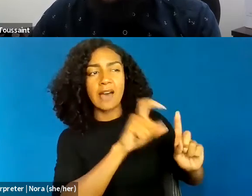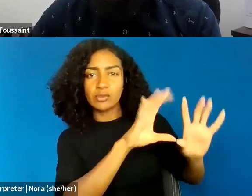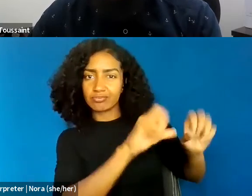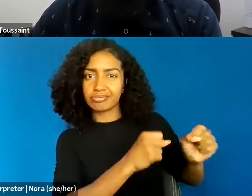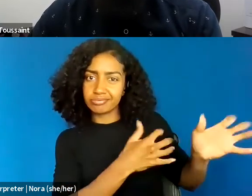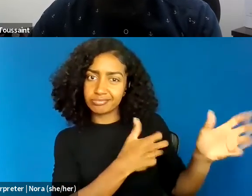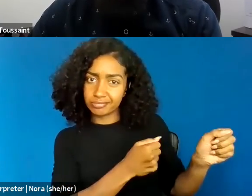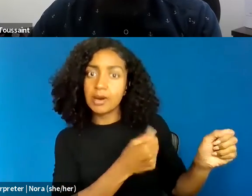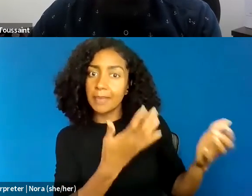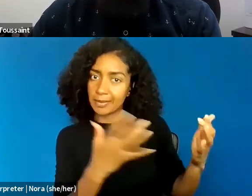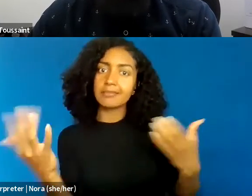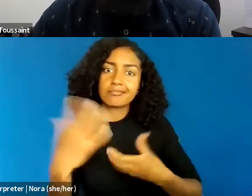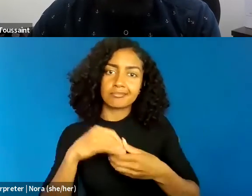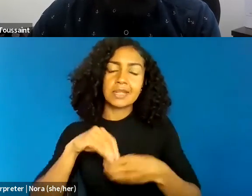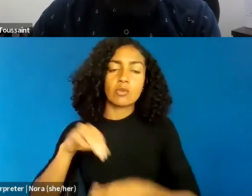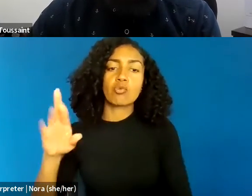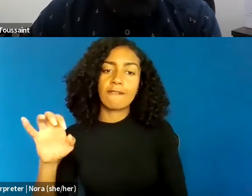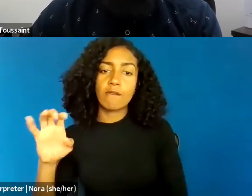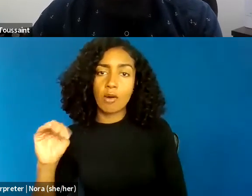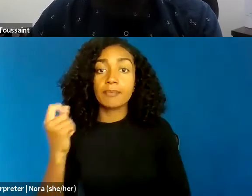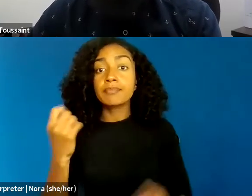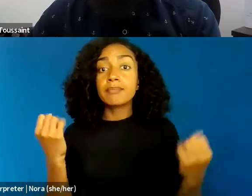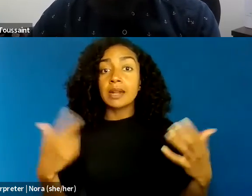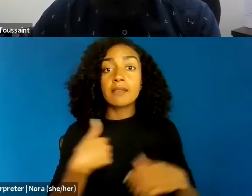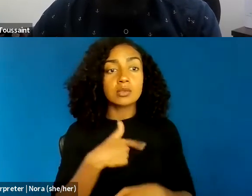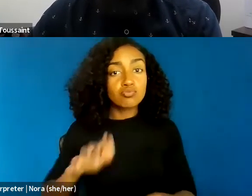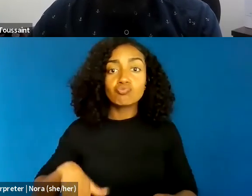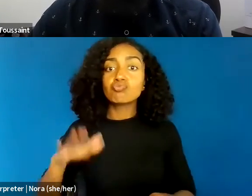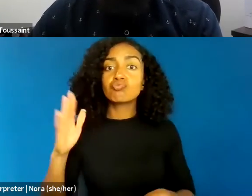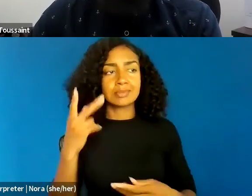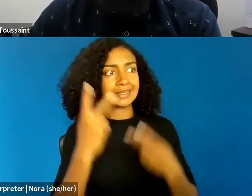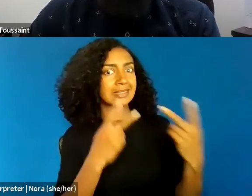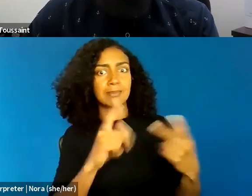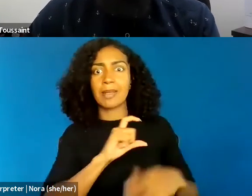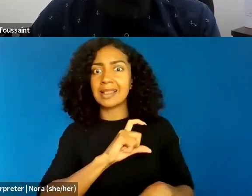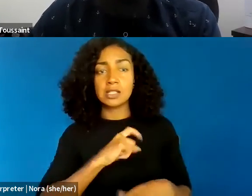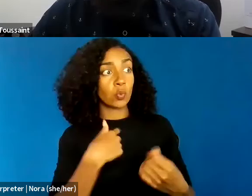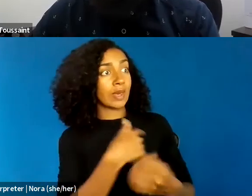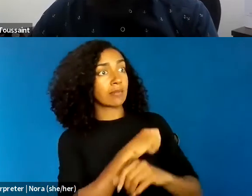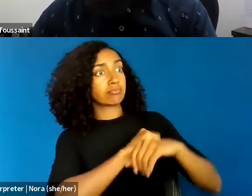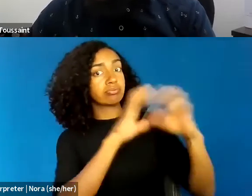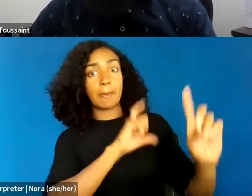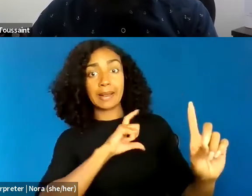we understand police as individuals who show up in our communities to enforce the law,